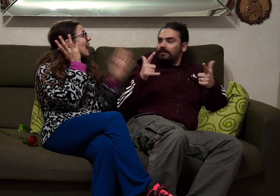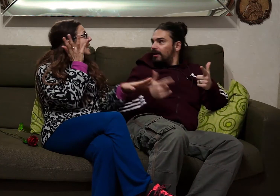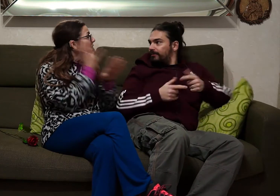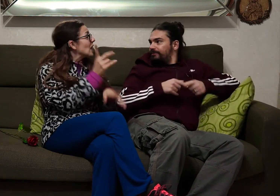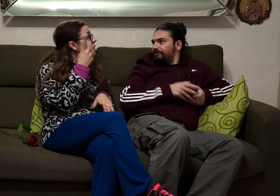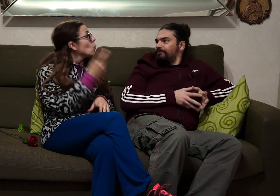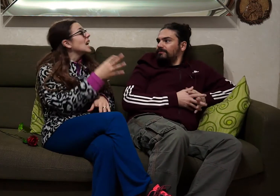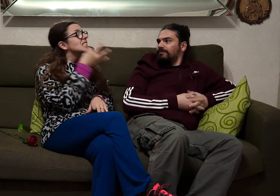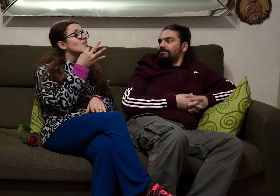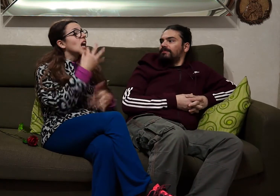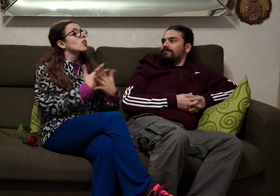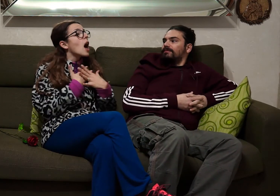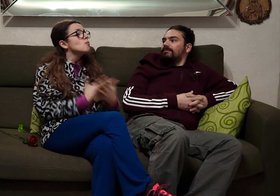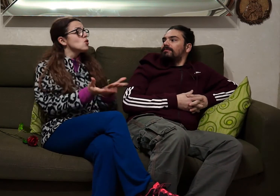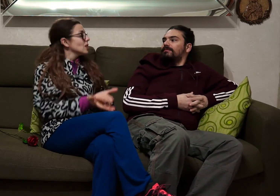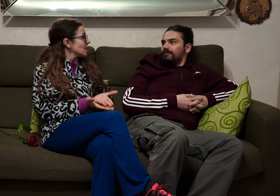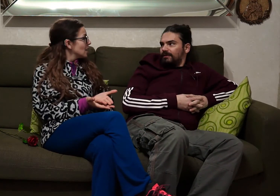but what does it have to do with it .... this is the meaning of love.